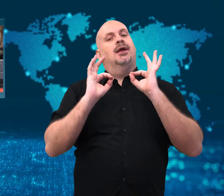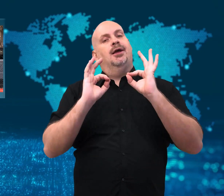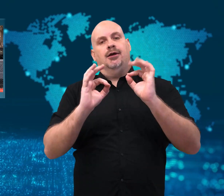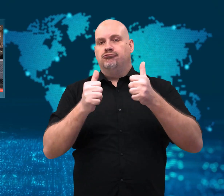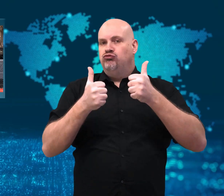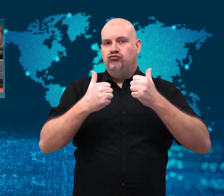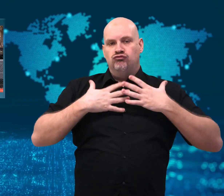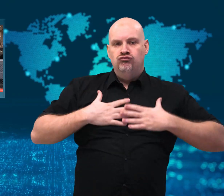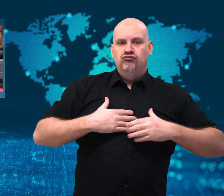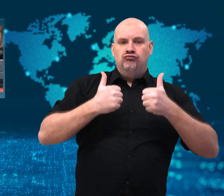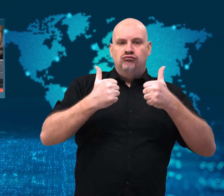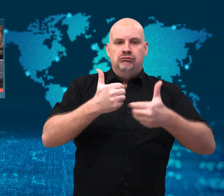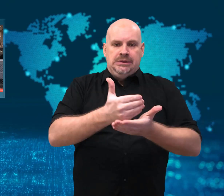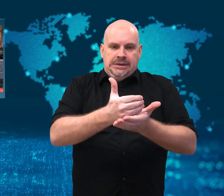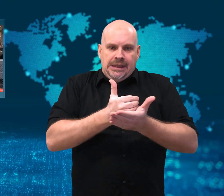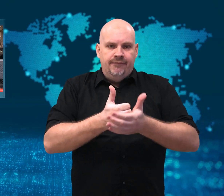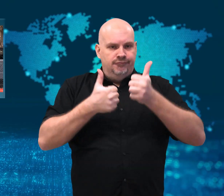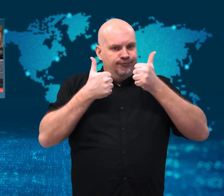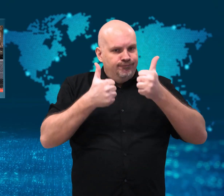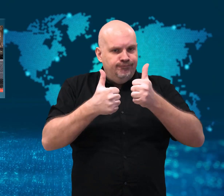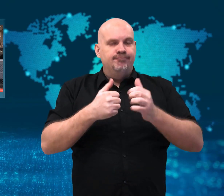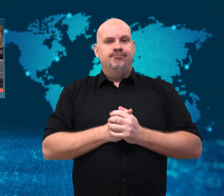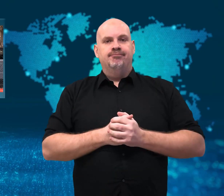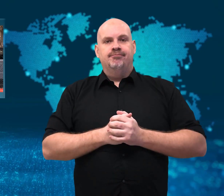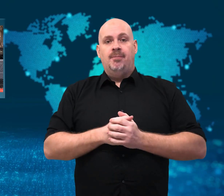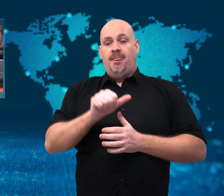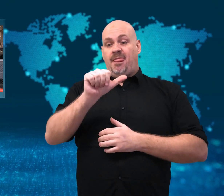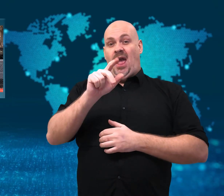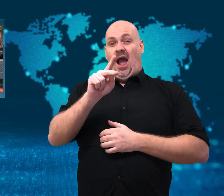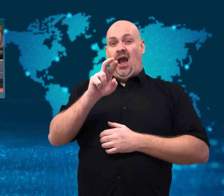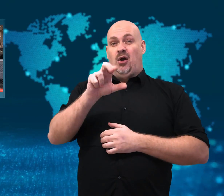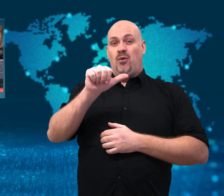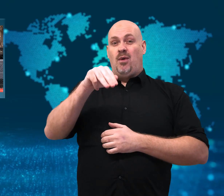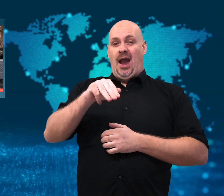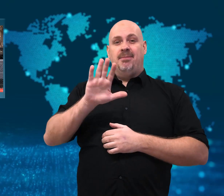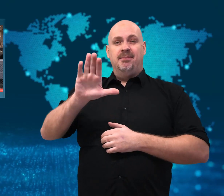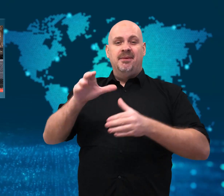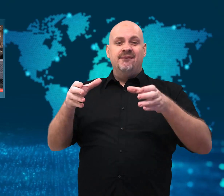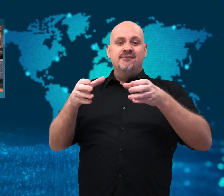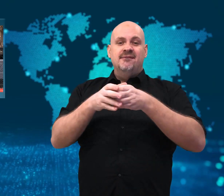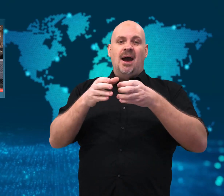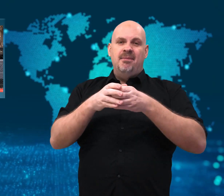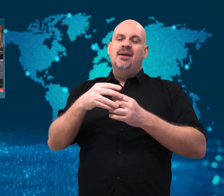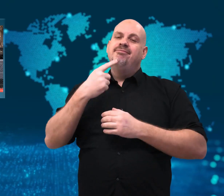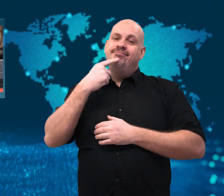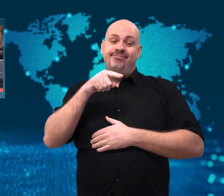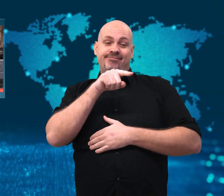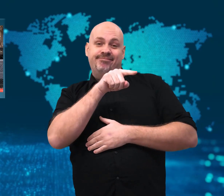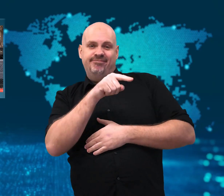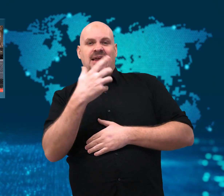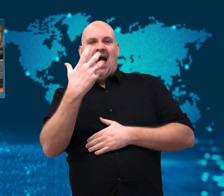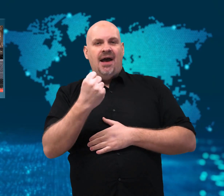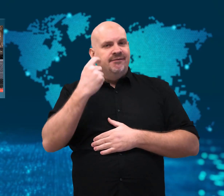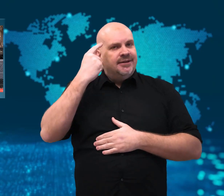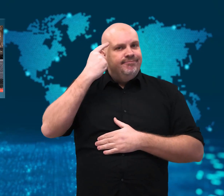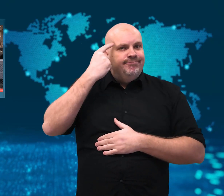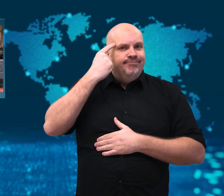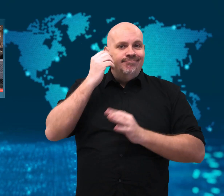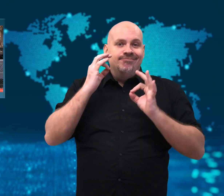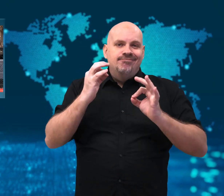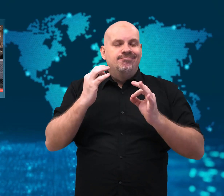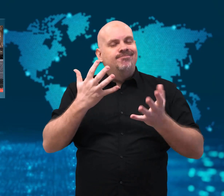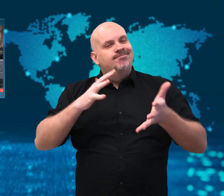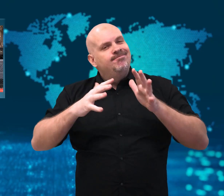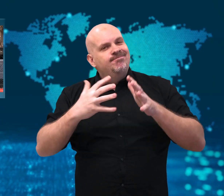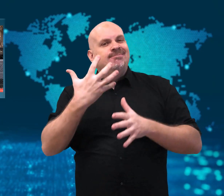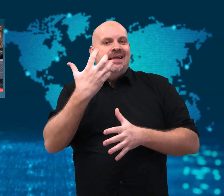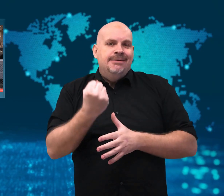Members of Akram’s family said he was suffering from mental health issues.